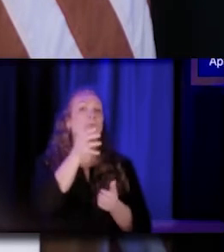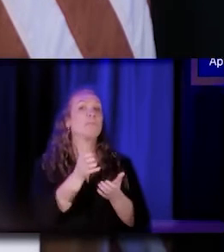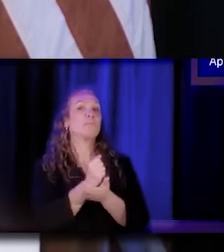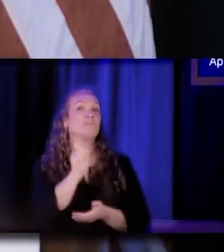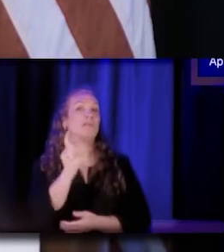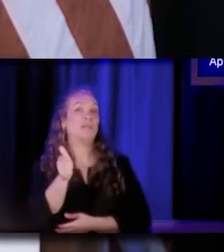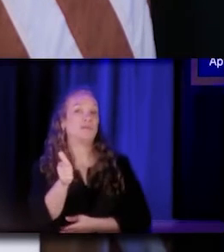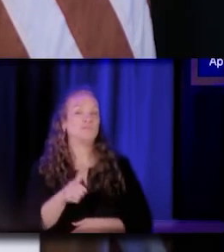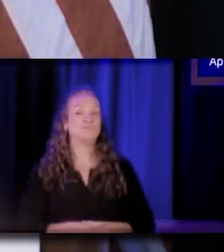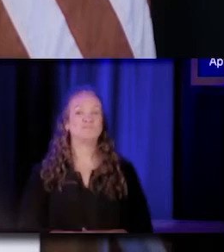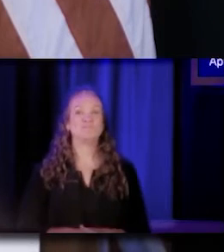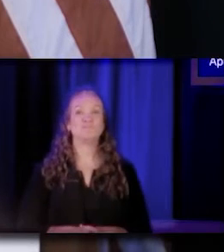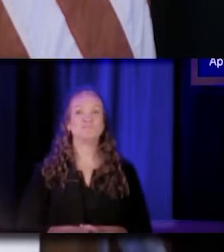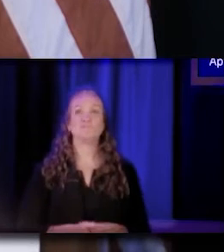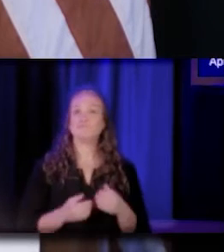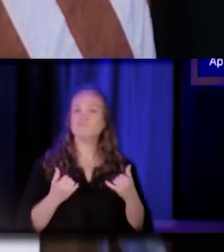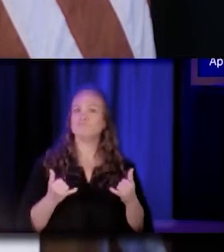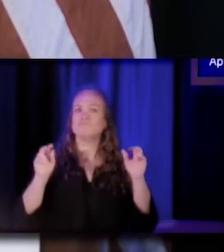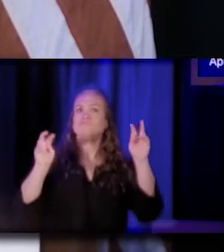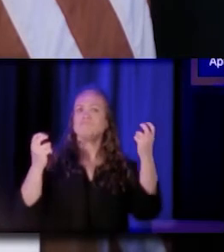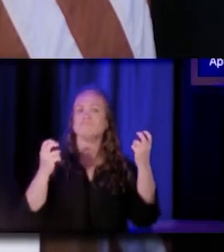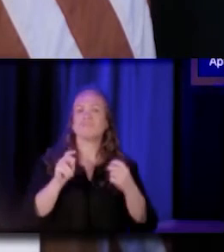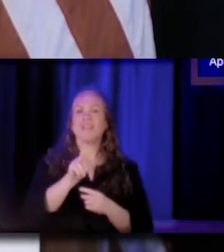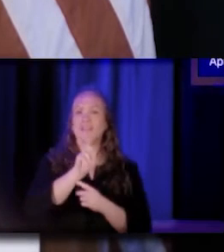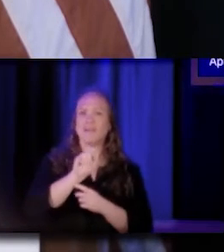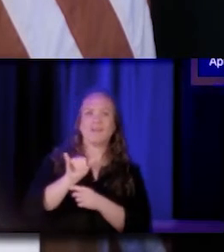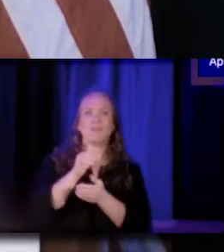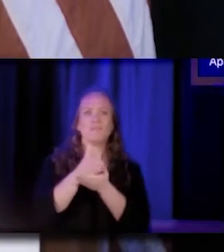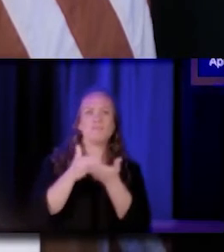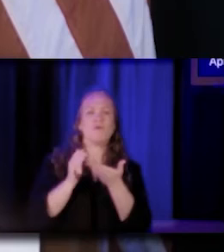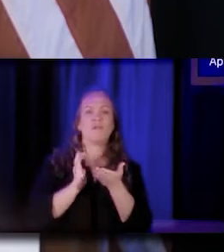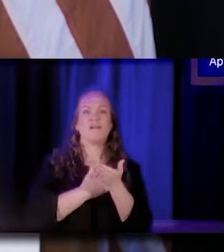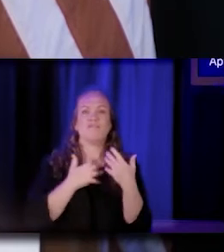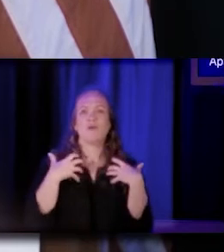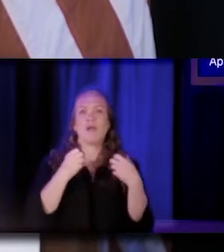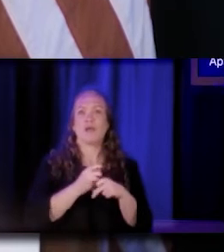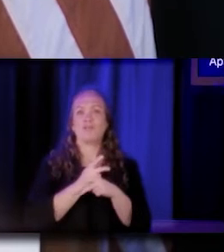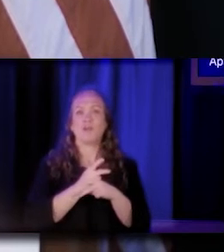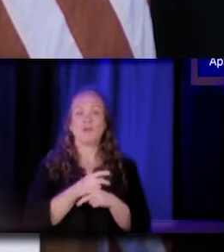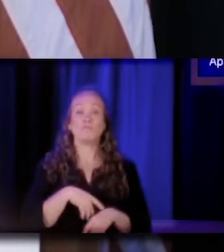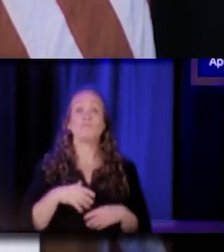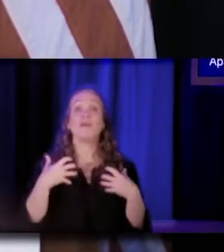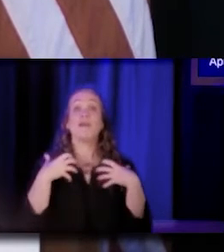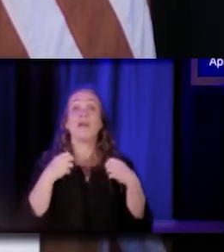Our briefing today is about a key part of the health workforce in California, our community health workers and Promotores